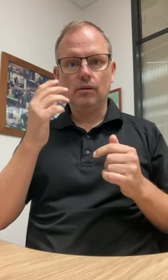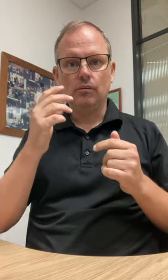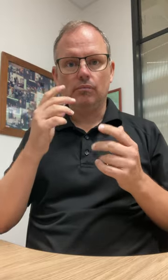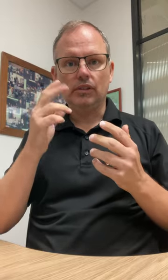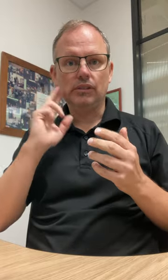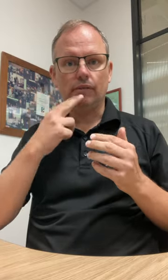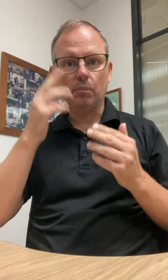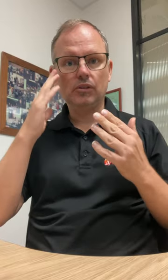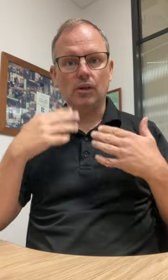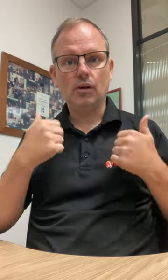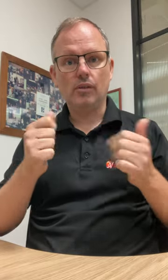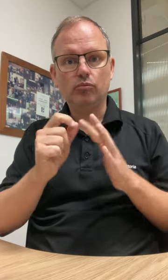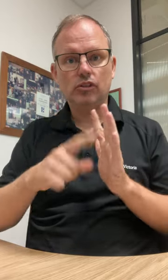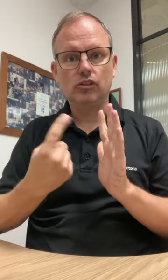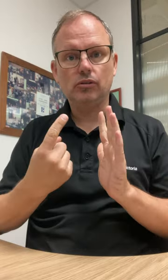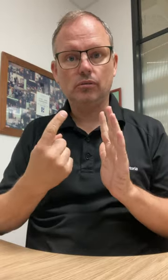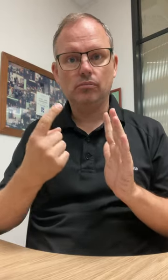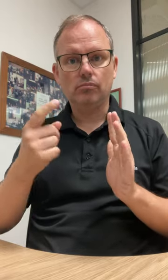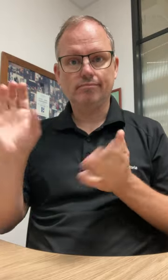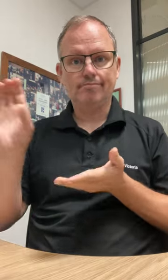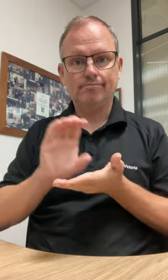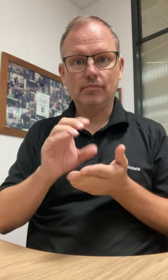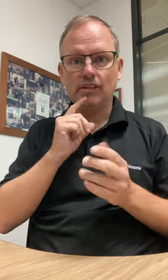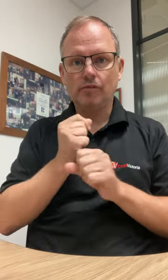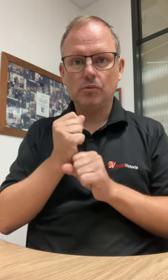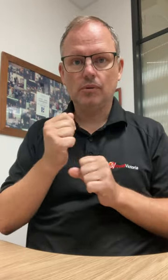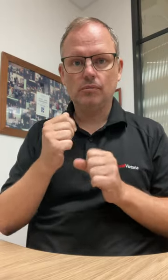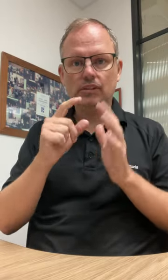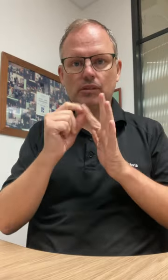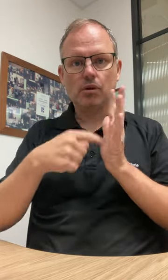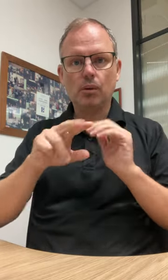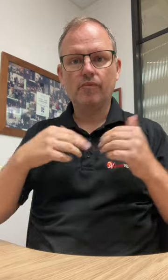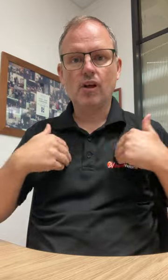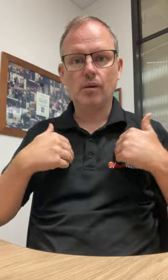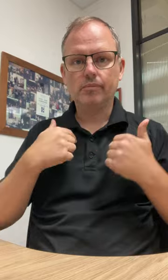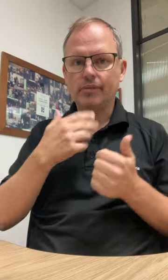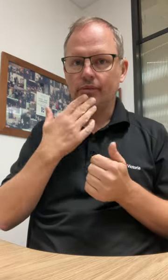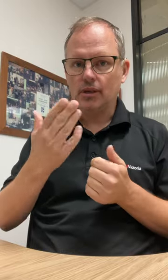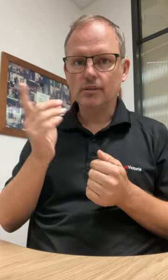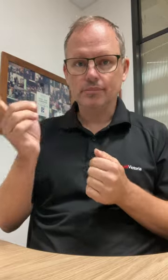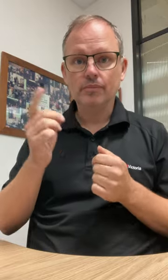We'd like to thank the Department of Health for their grant for our Deaf Mental Health Project.